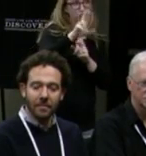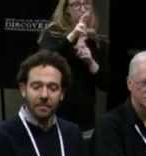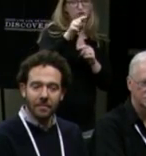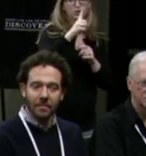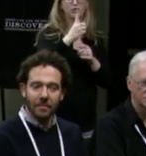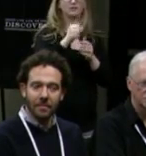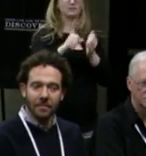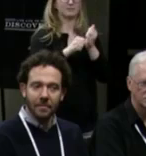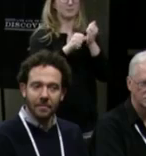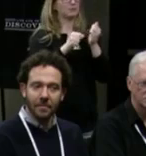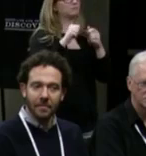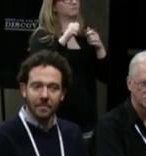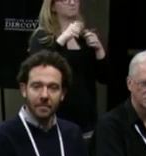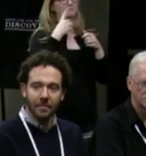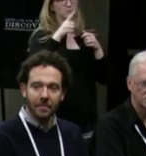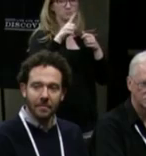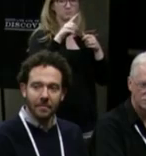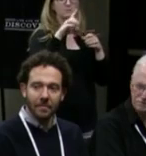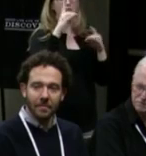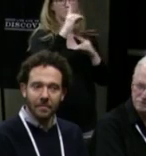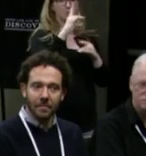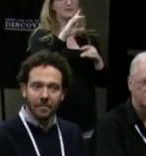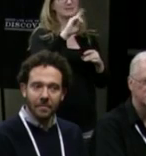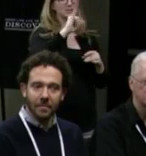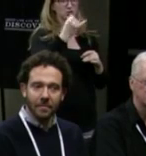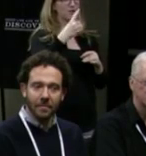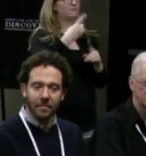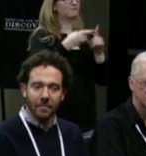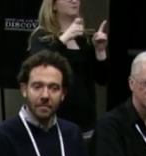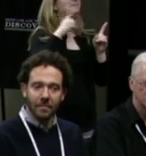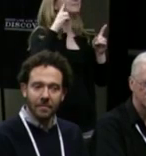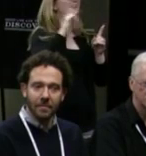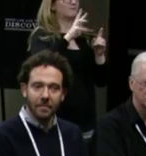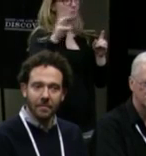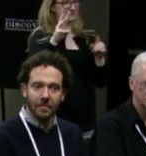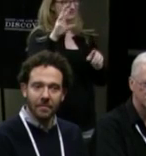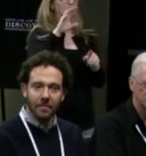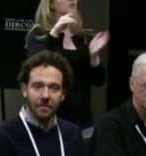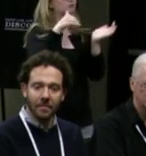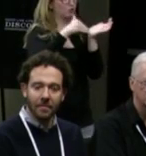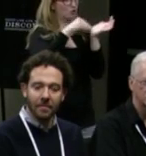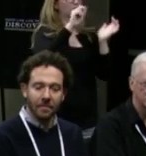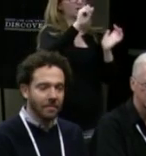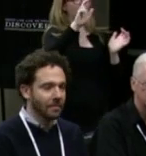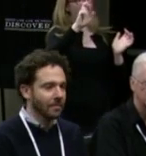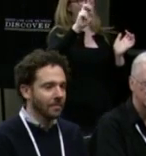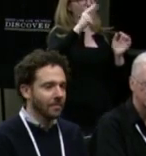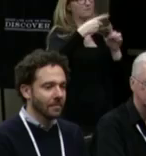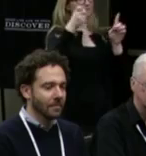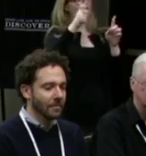with Dog & Pony. DJ Kurs with Deaf West Theater. Dr. Aaron Kelstone with Cleveland Science Stage